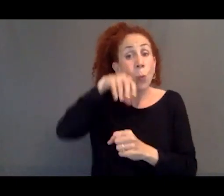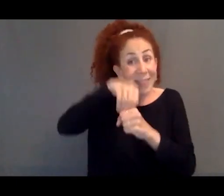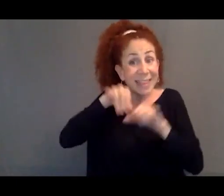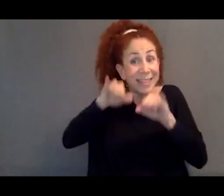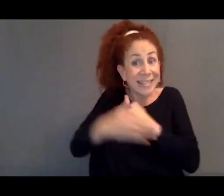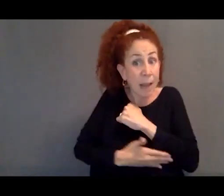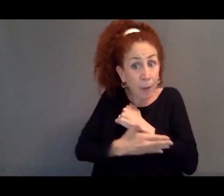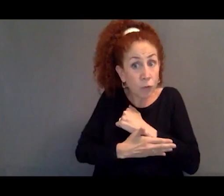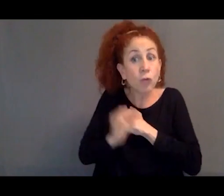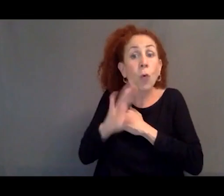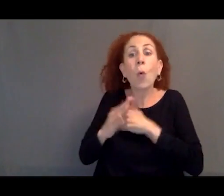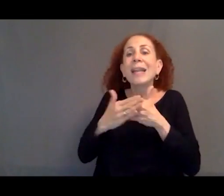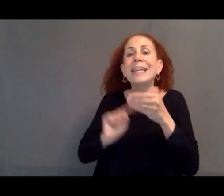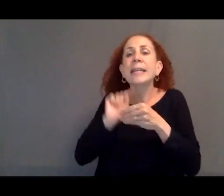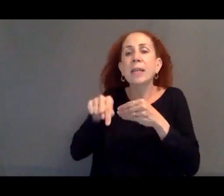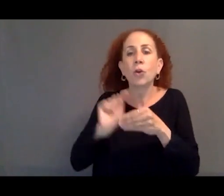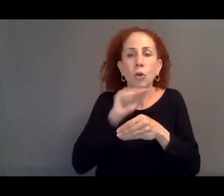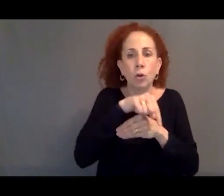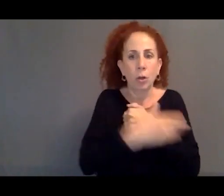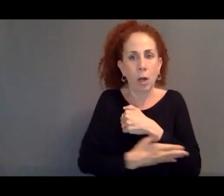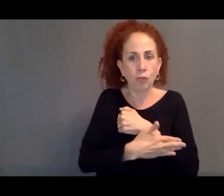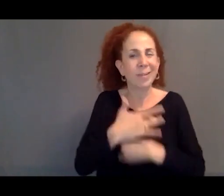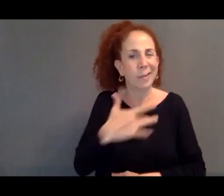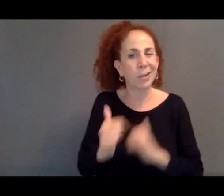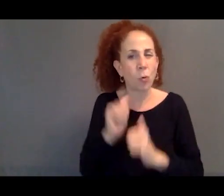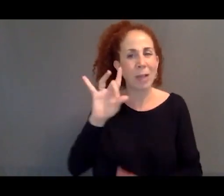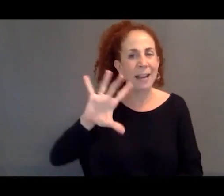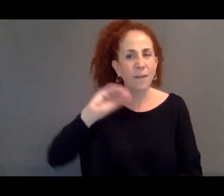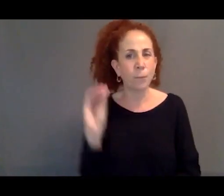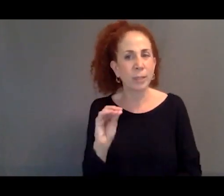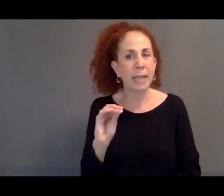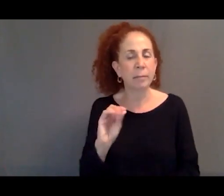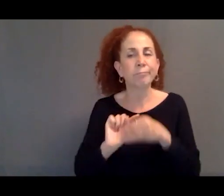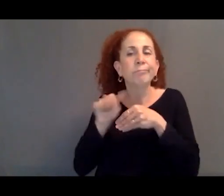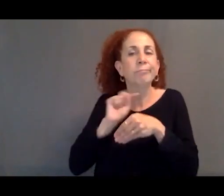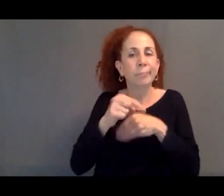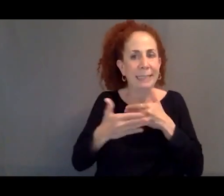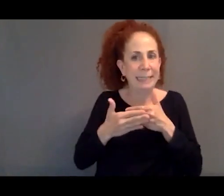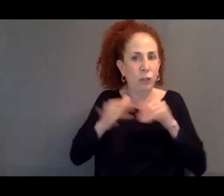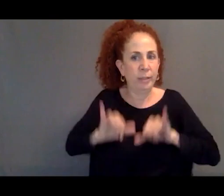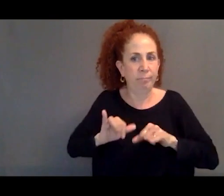to an immediate neighbor. So this is why 85% of refugees are still in the developing world.